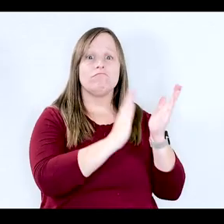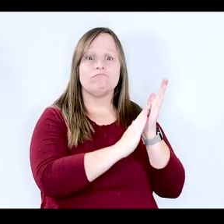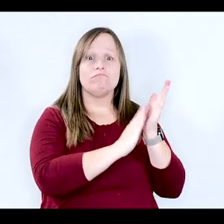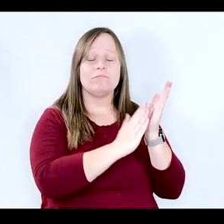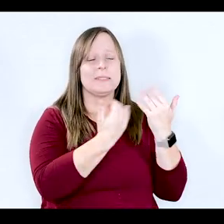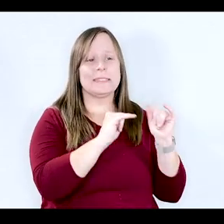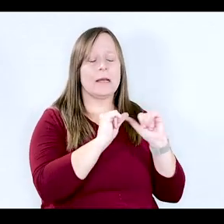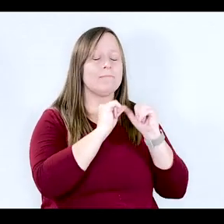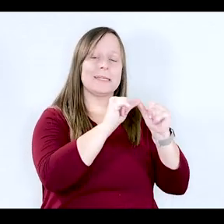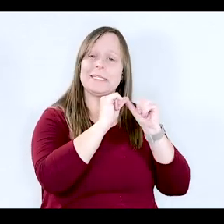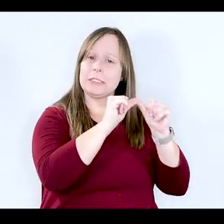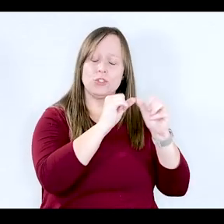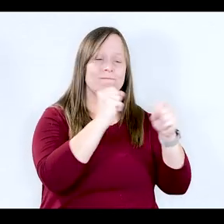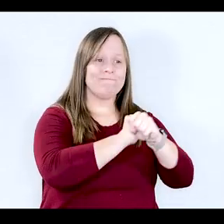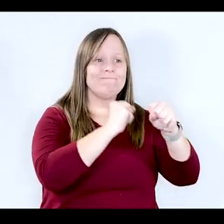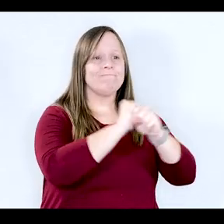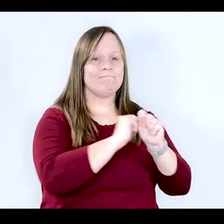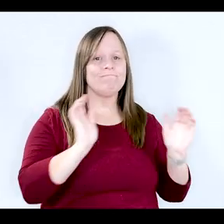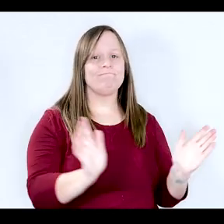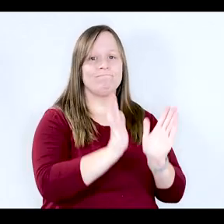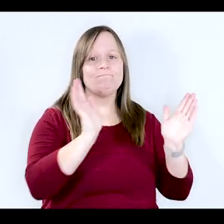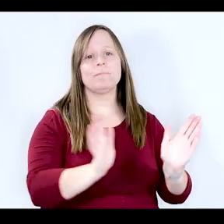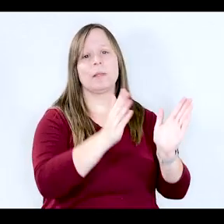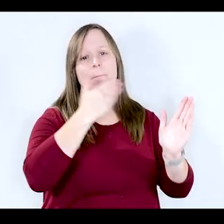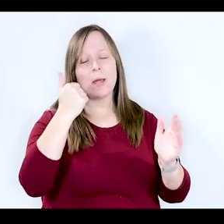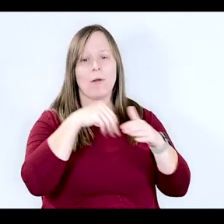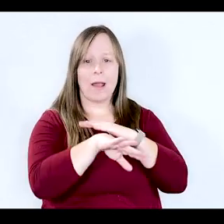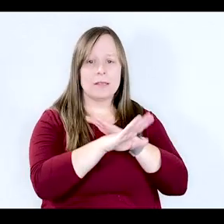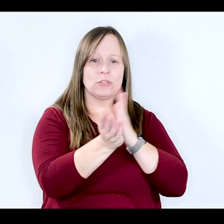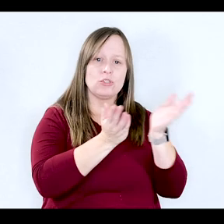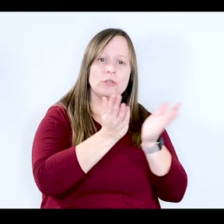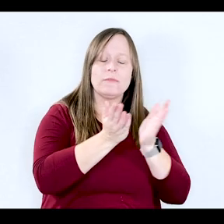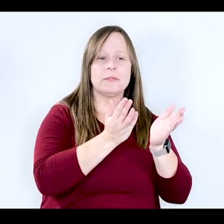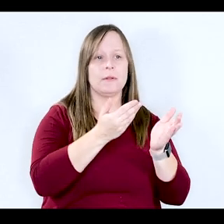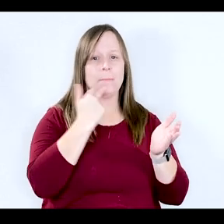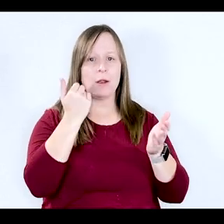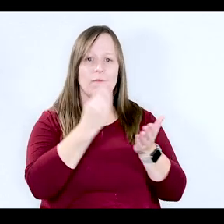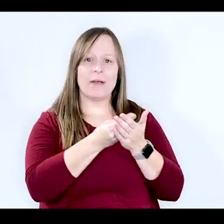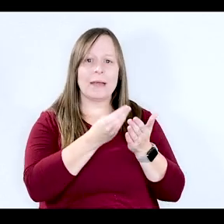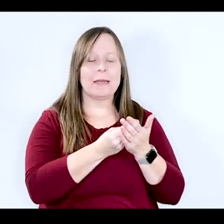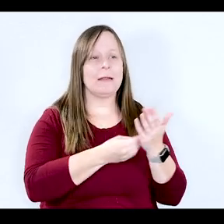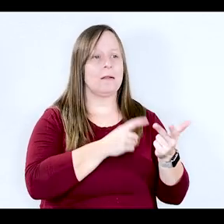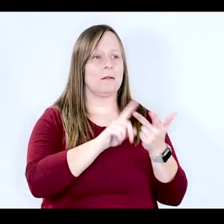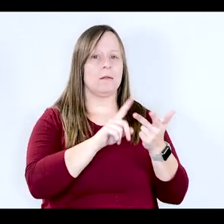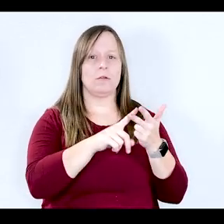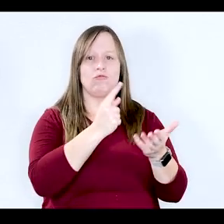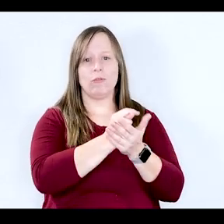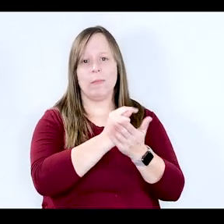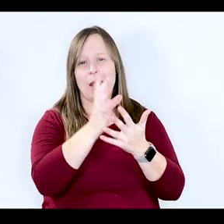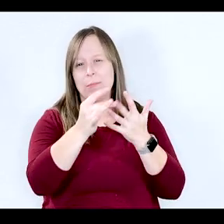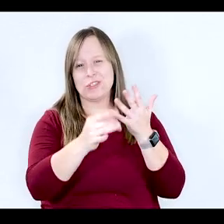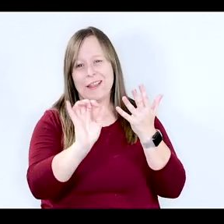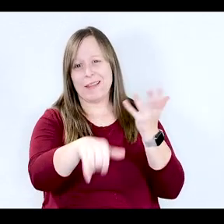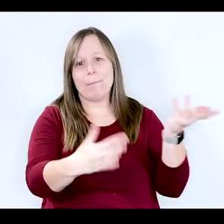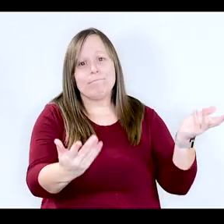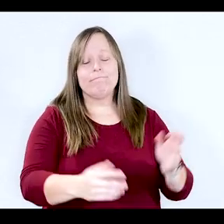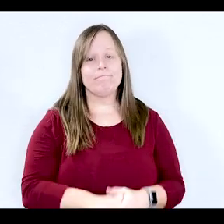obviously going to want to continue to push for better access to services, better funding, better treatment options, things like that.